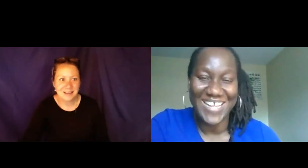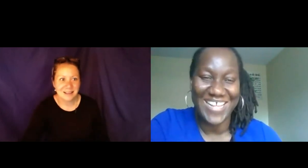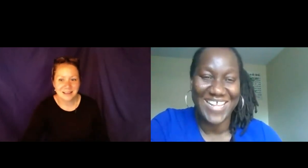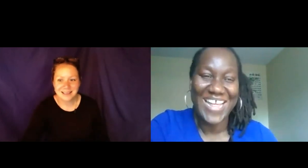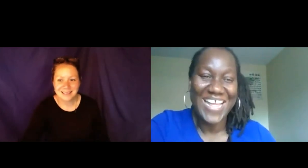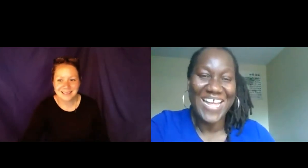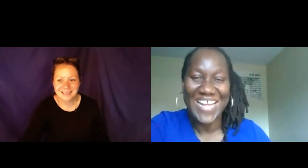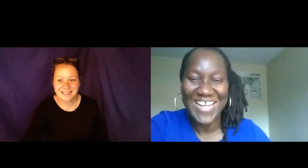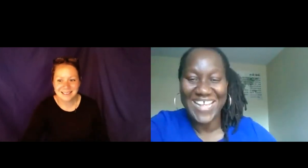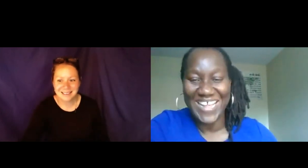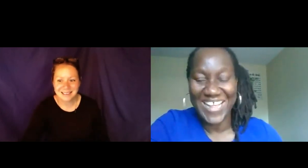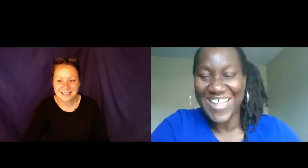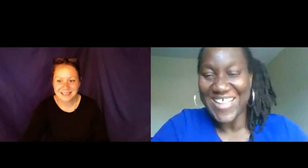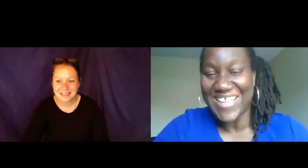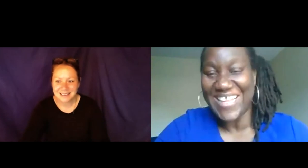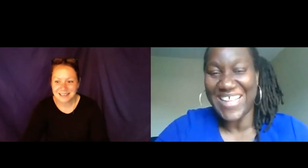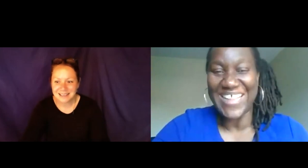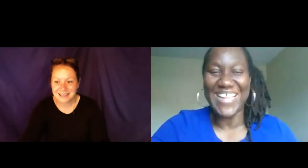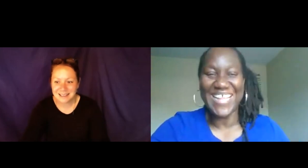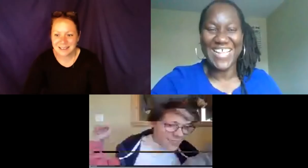basis. She is so smart. Can you show